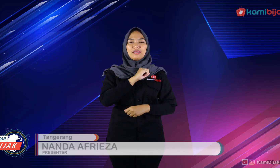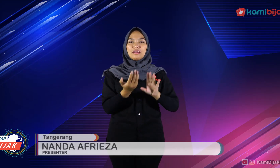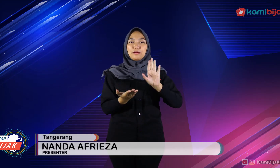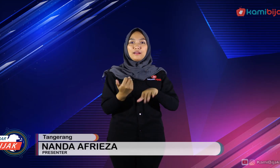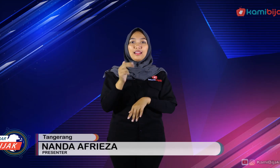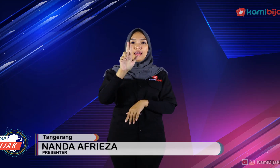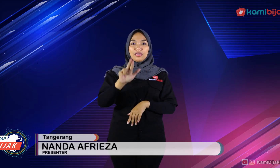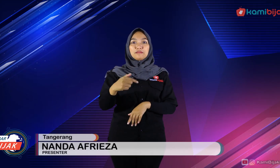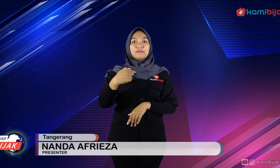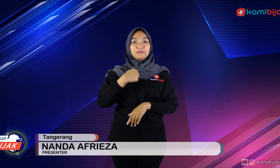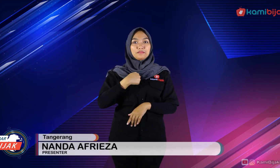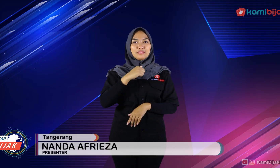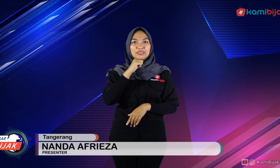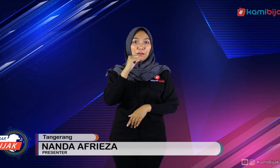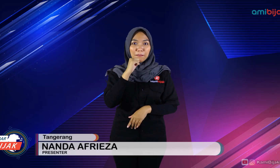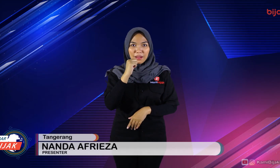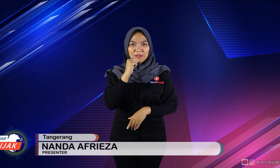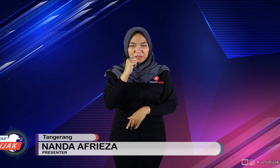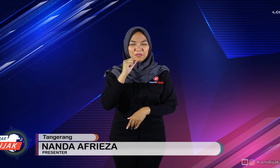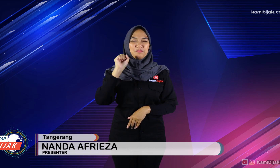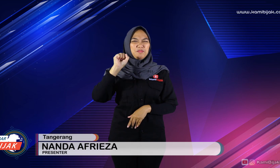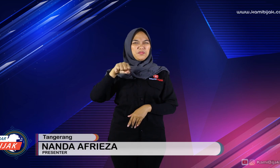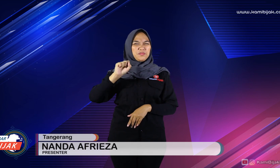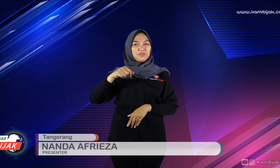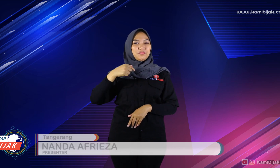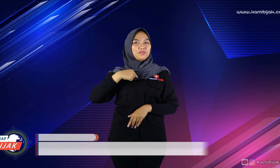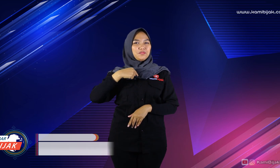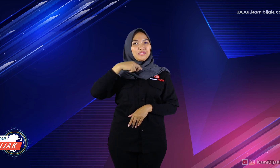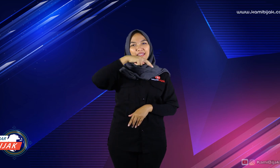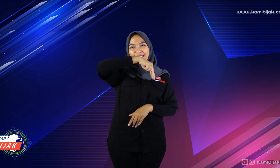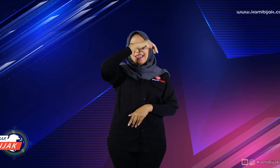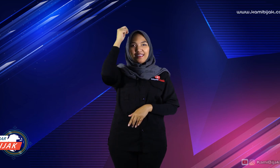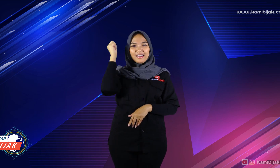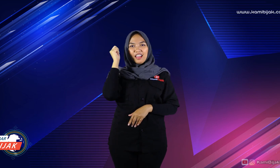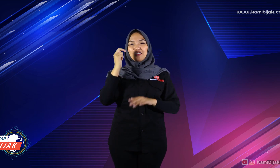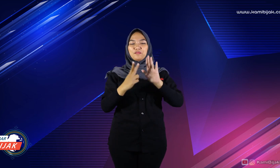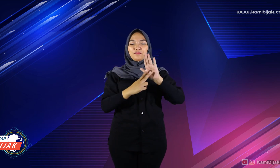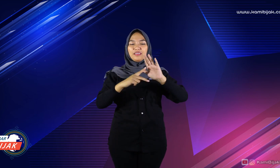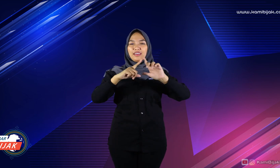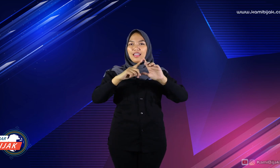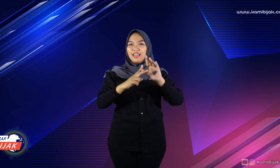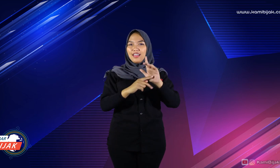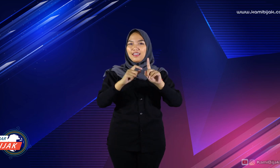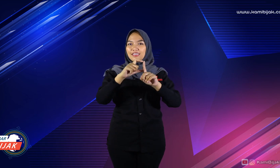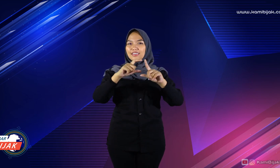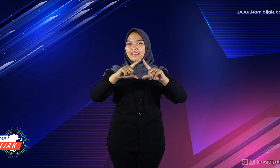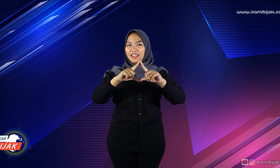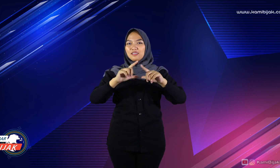Back again with me Nanda.